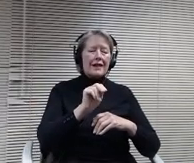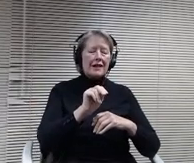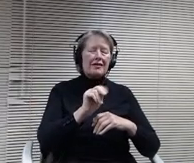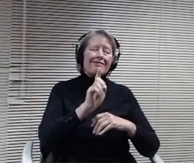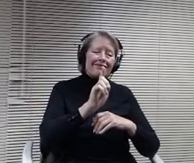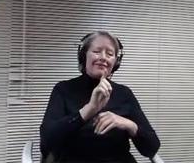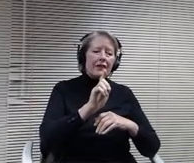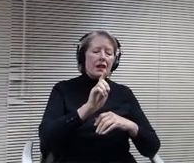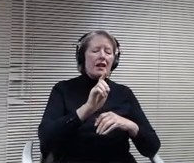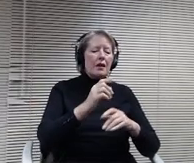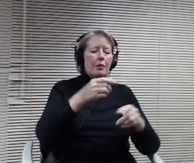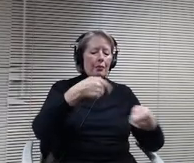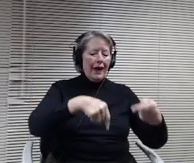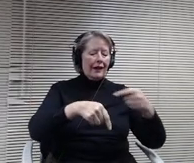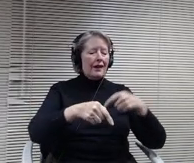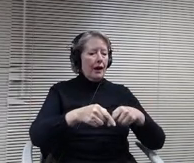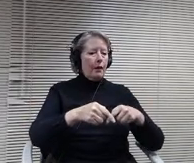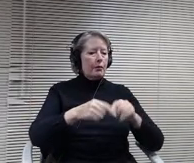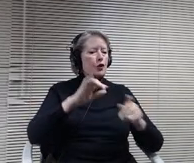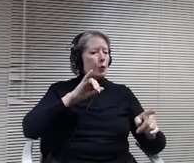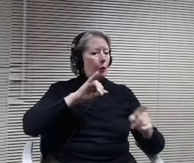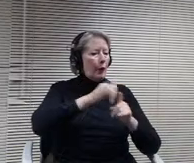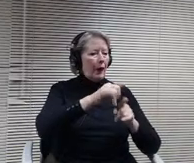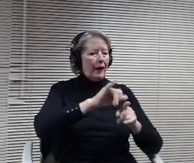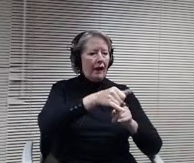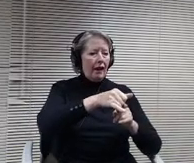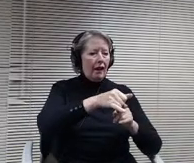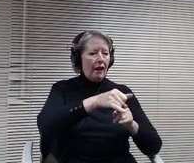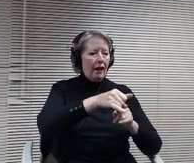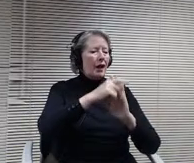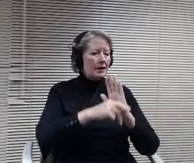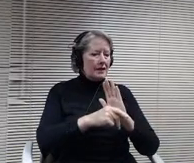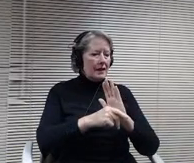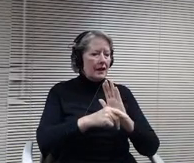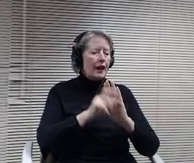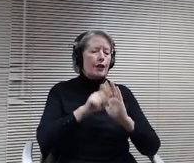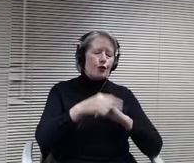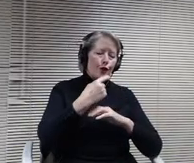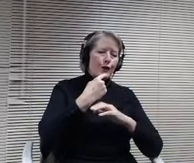policy because one or more of the speakers tonight ask about